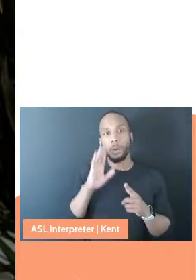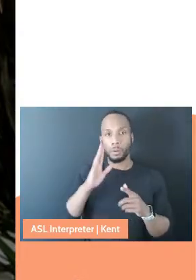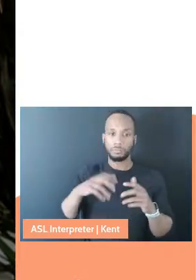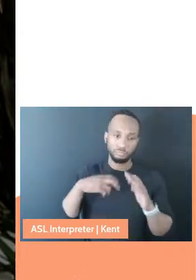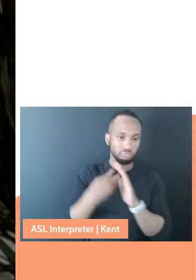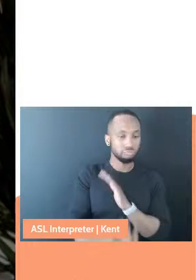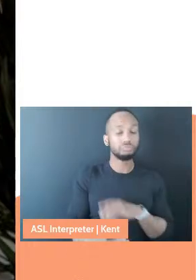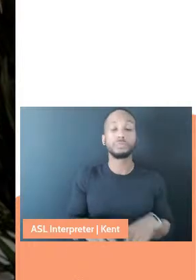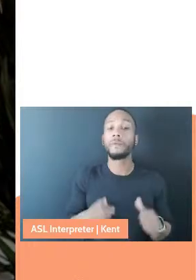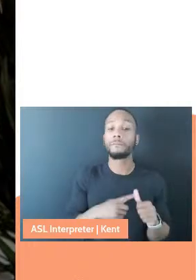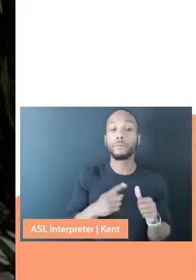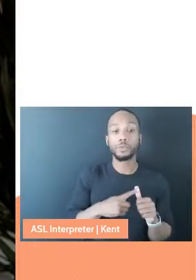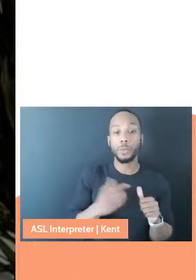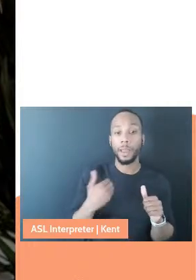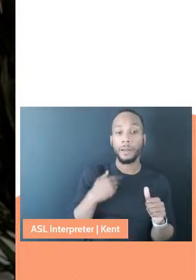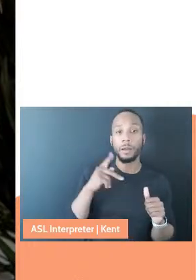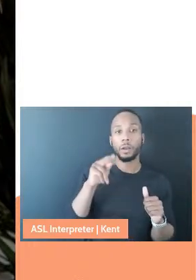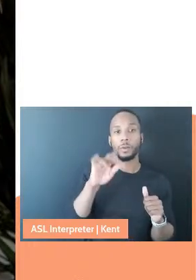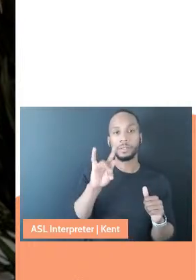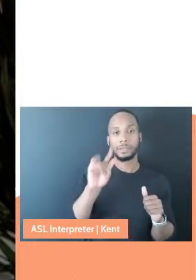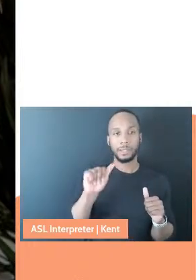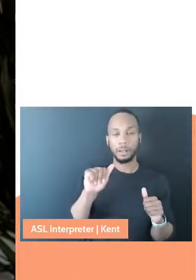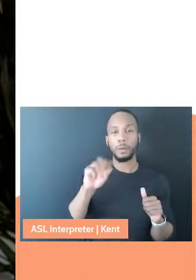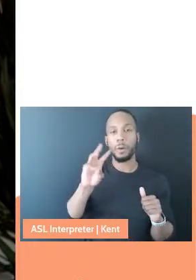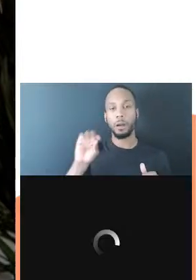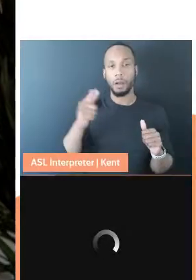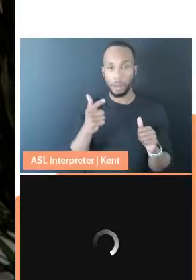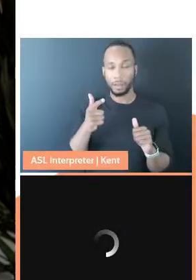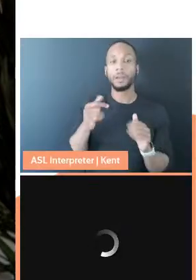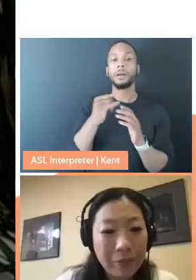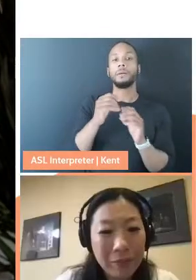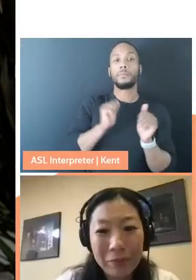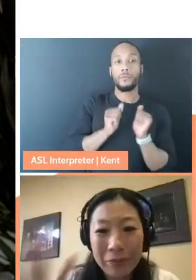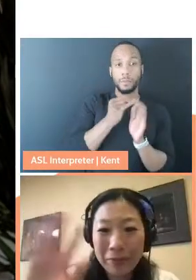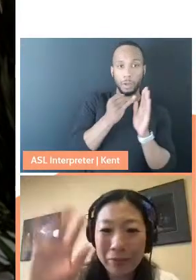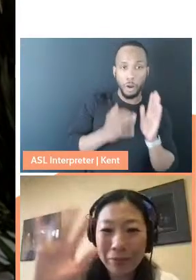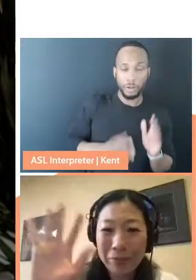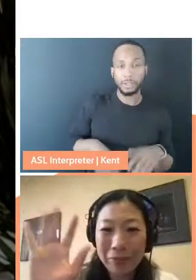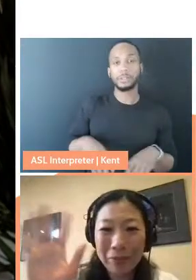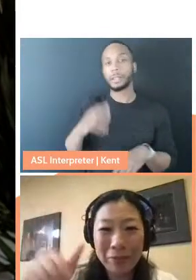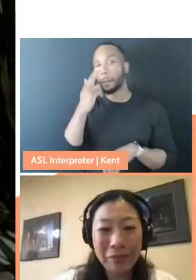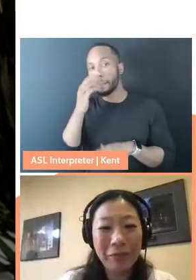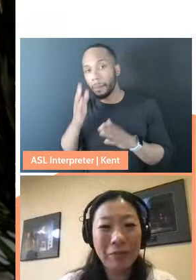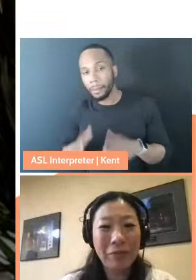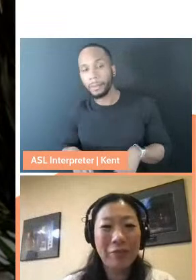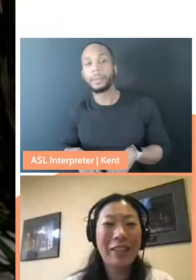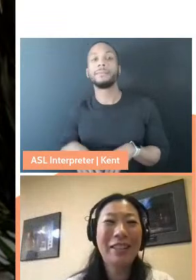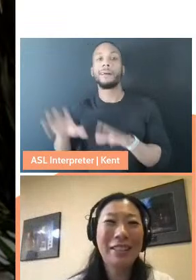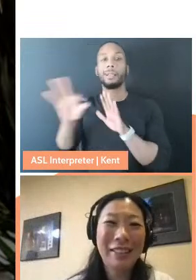First up, Kristina Wong is a performance artist, comedian and elected representative. Thank you,